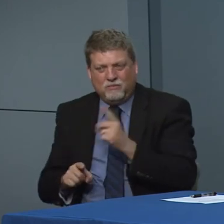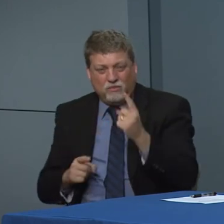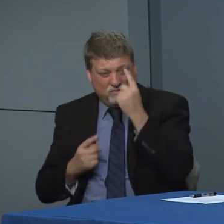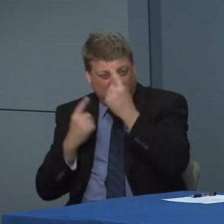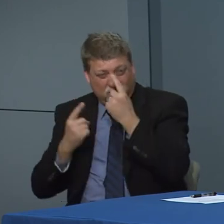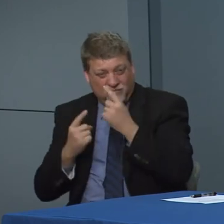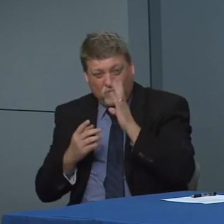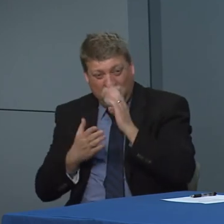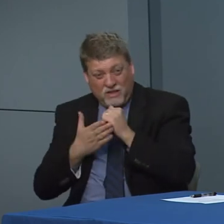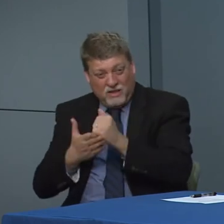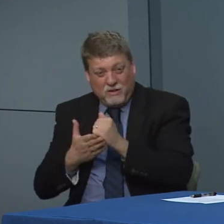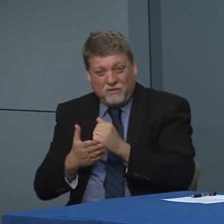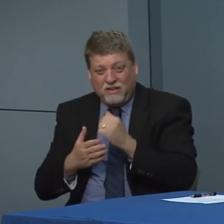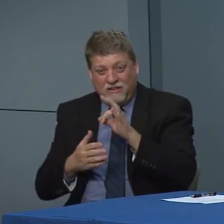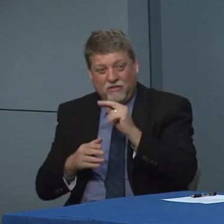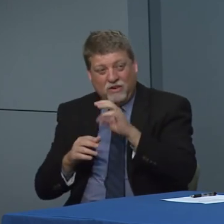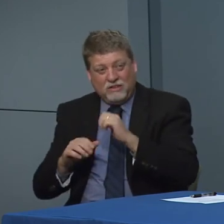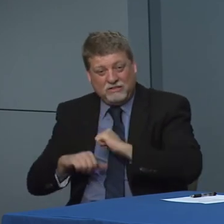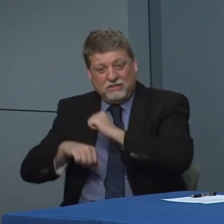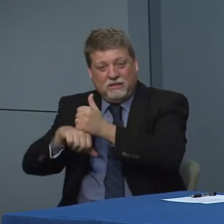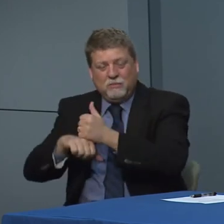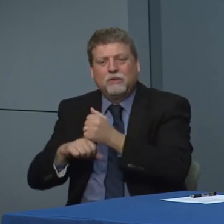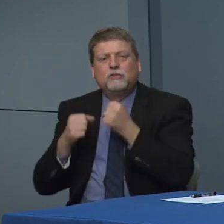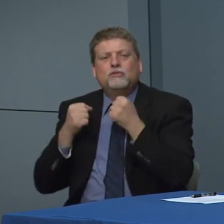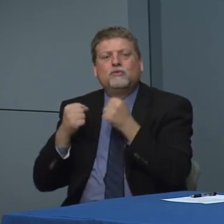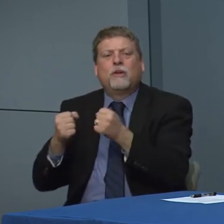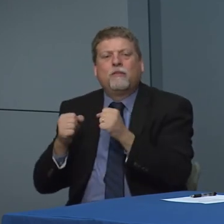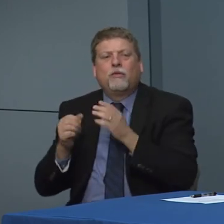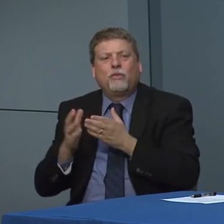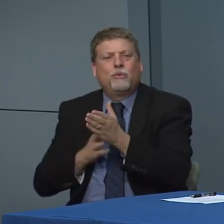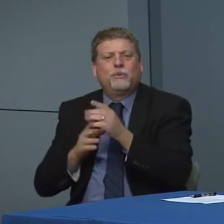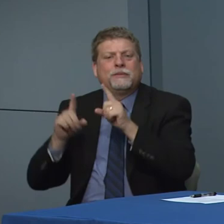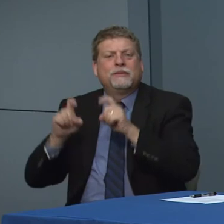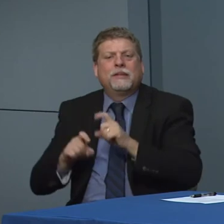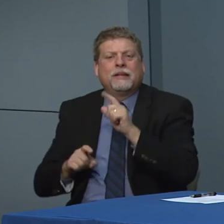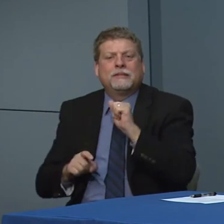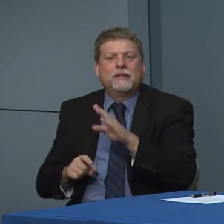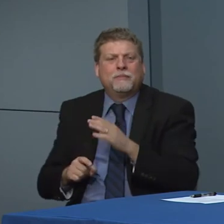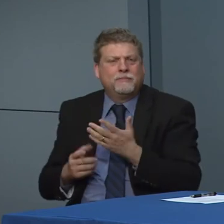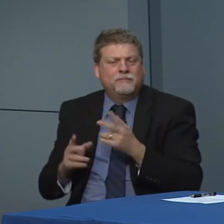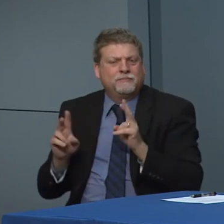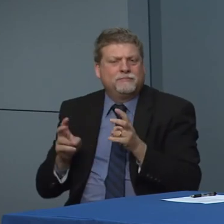wonder if like what are your thoughts about it do you think would be helpful in North Carolina into how would the.